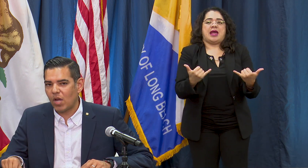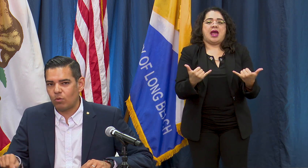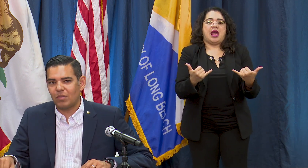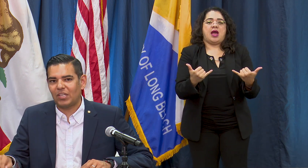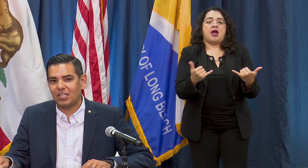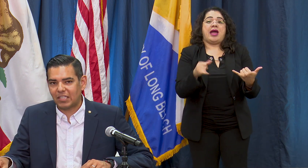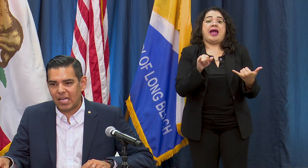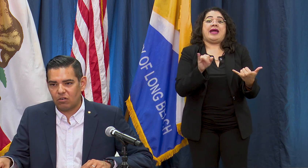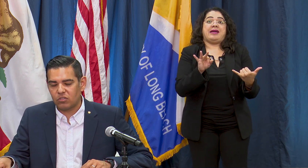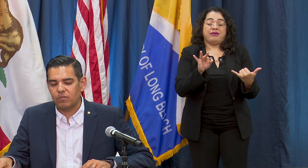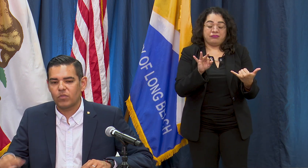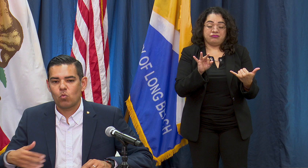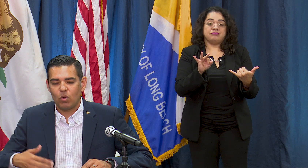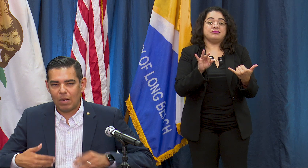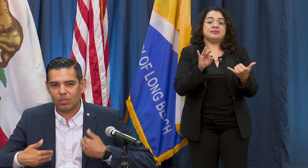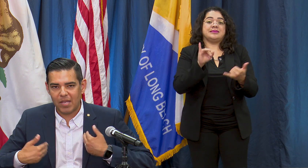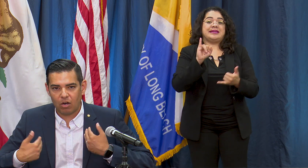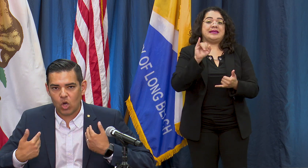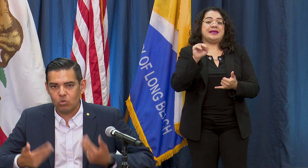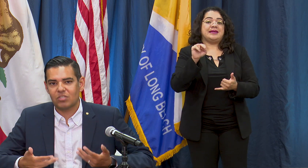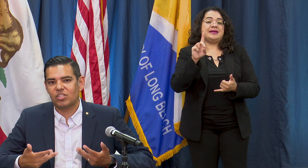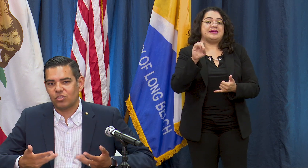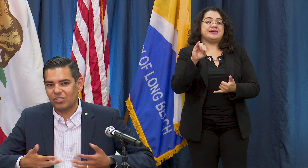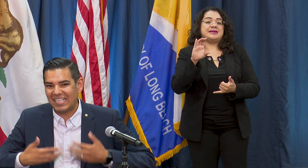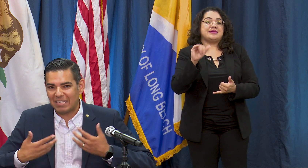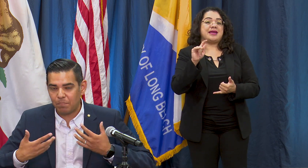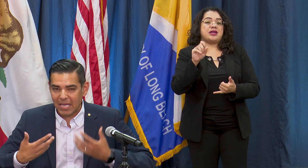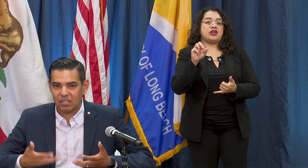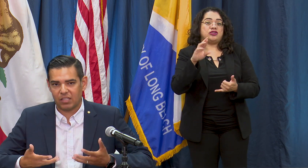when we met the indicators, we are able to make our own decisions independently